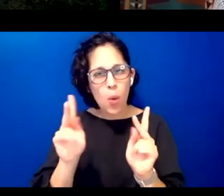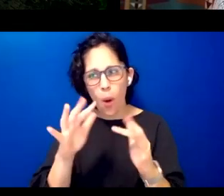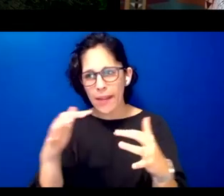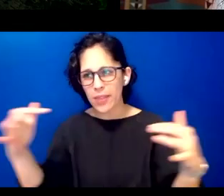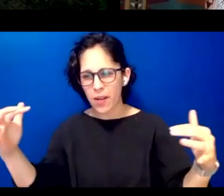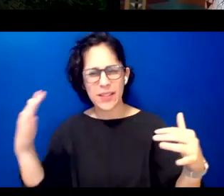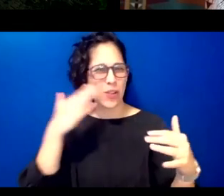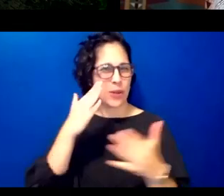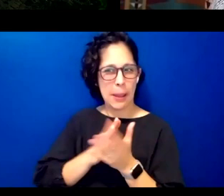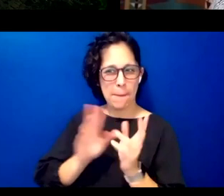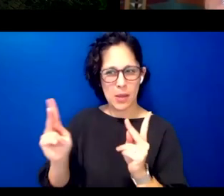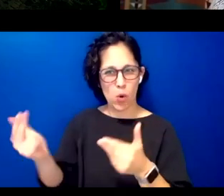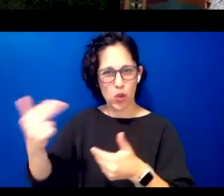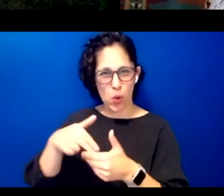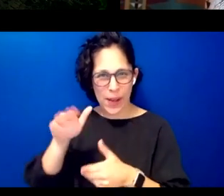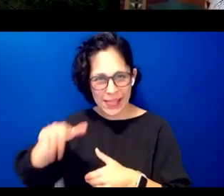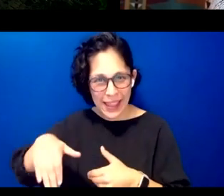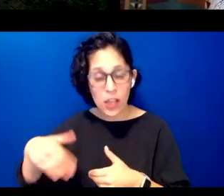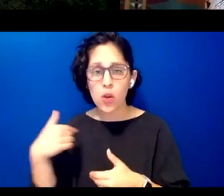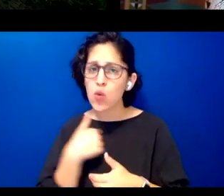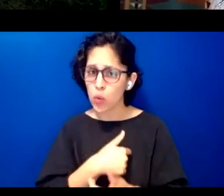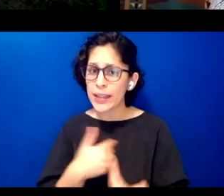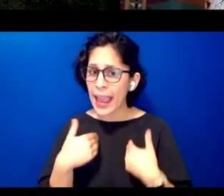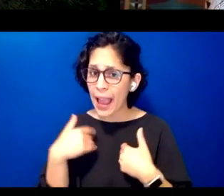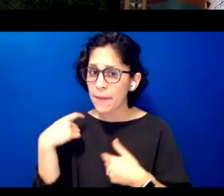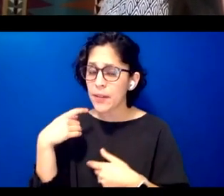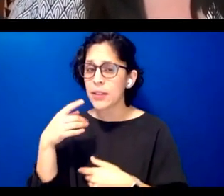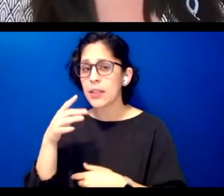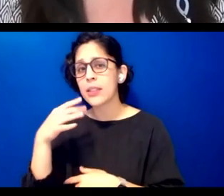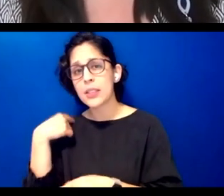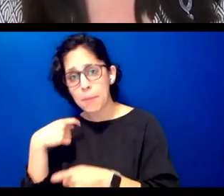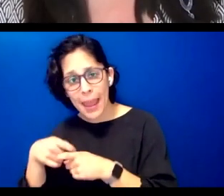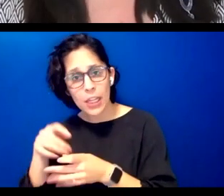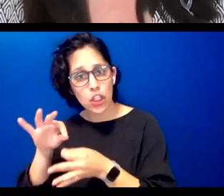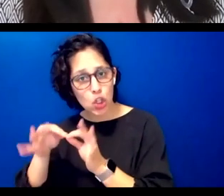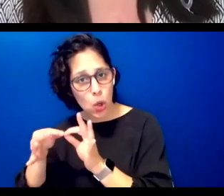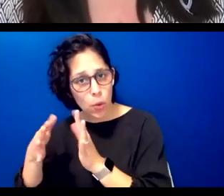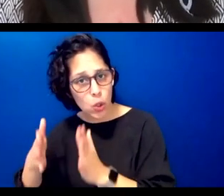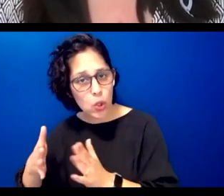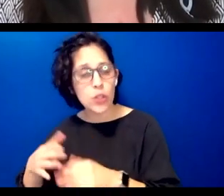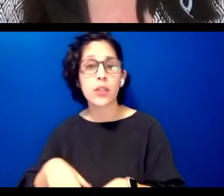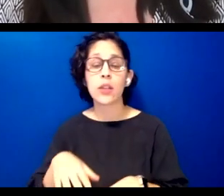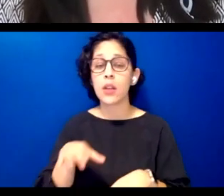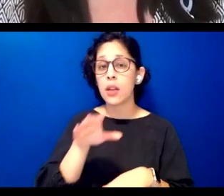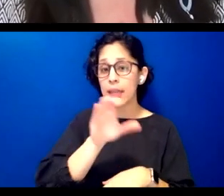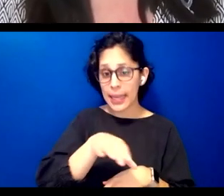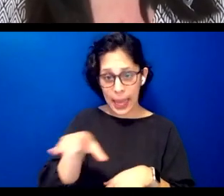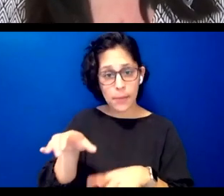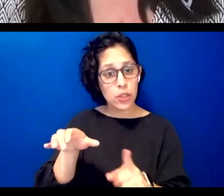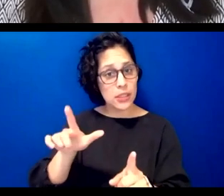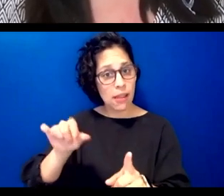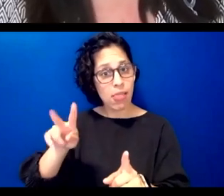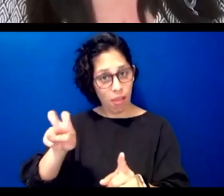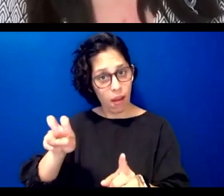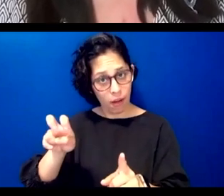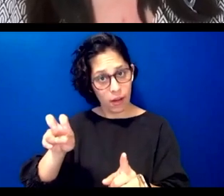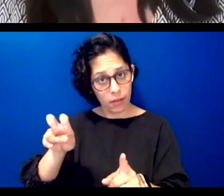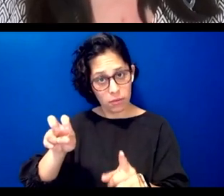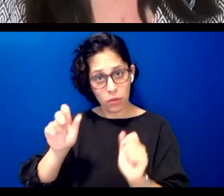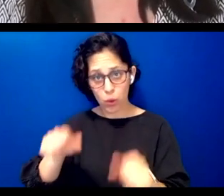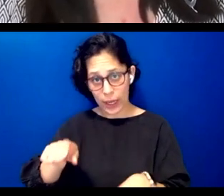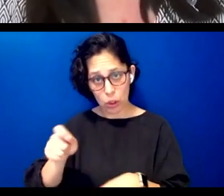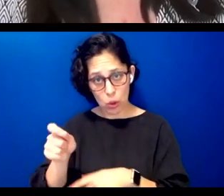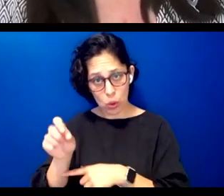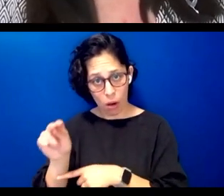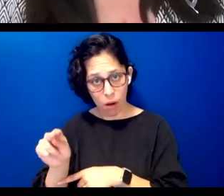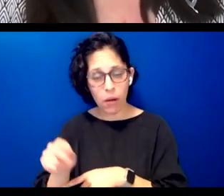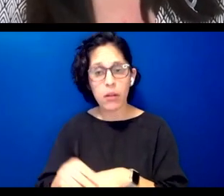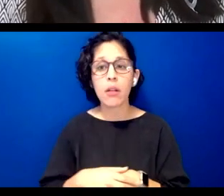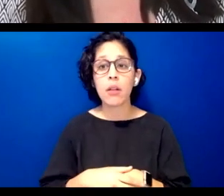a little later we do have spanish interpretation captions are enabled and if you have questions